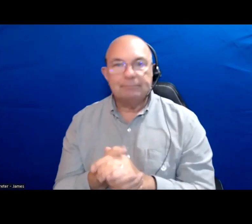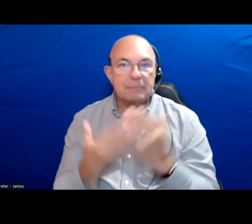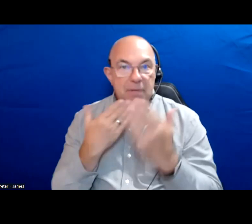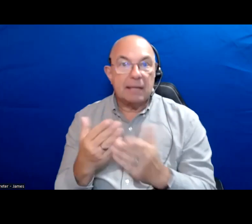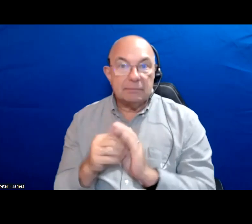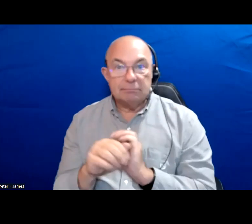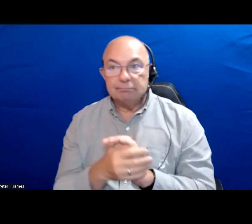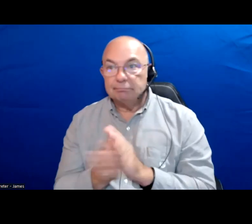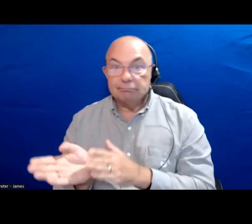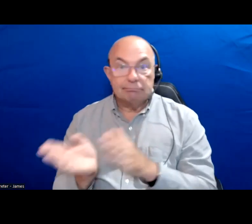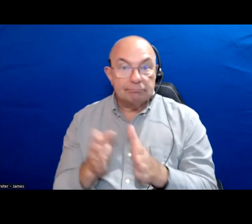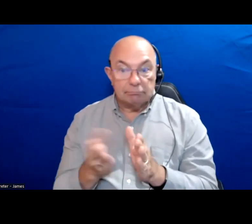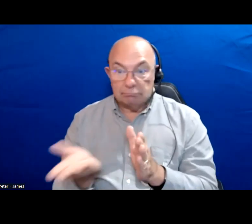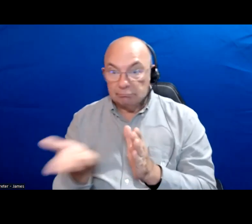Anyone else want to this one?